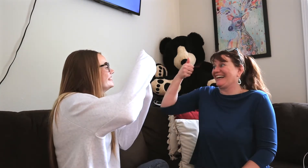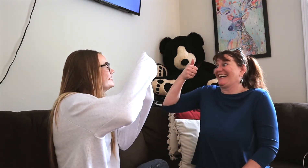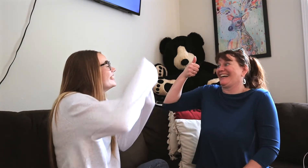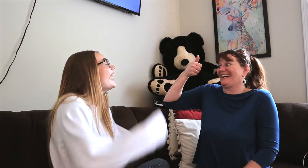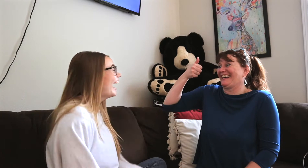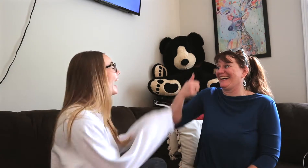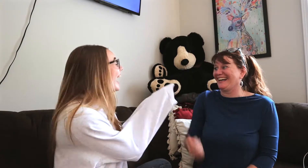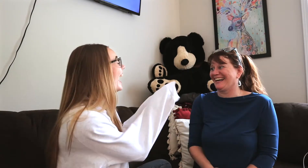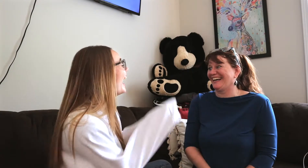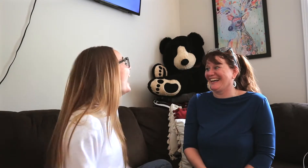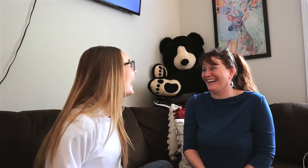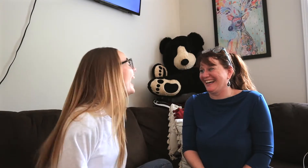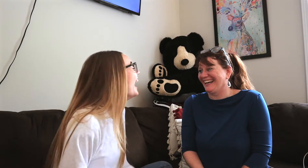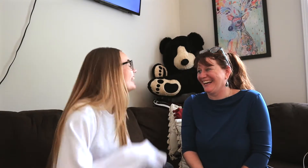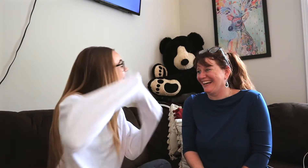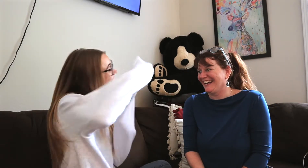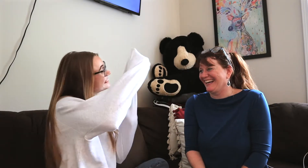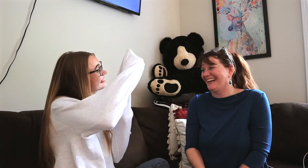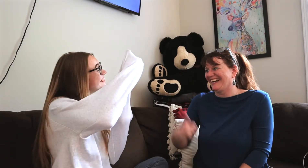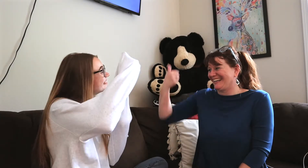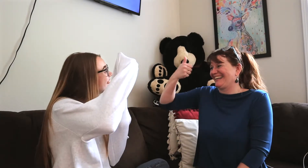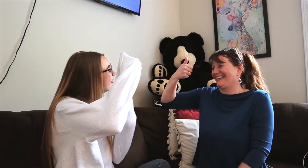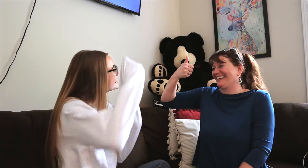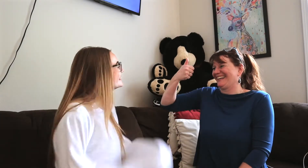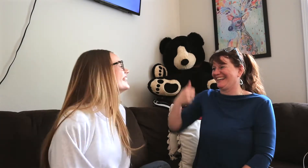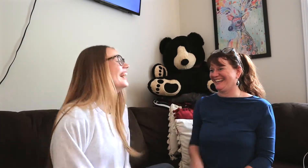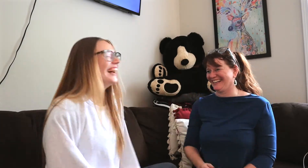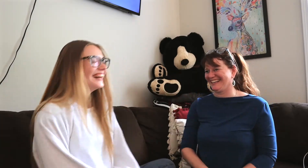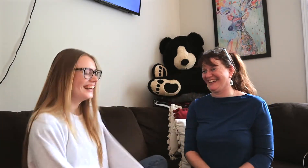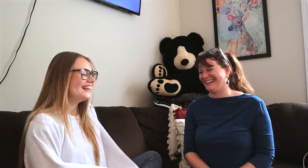*both laugh*